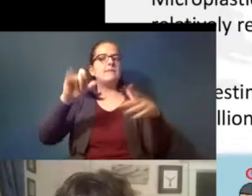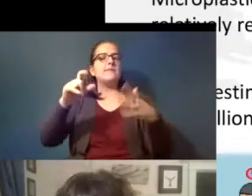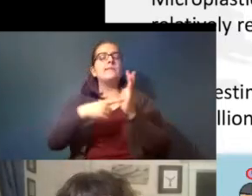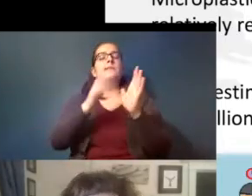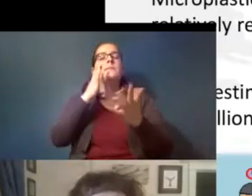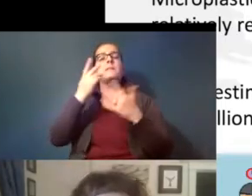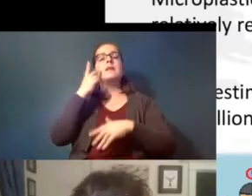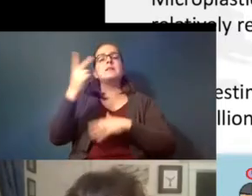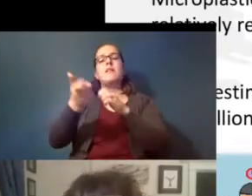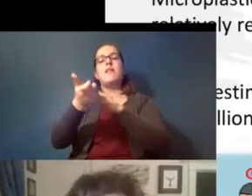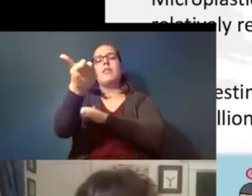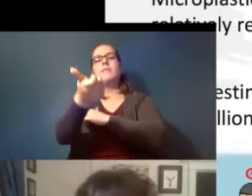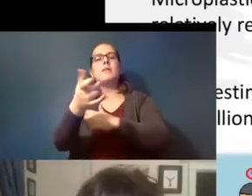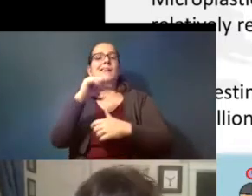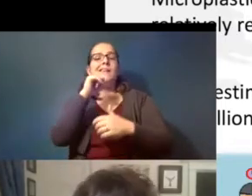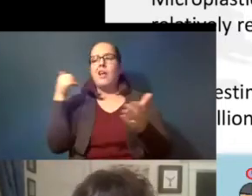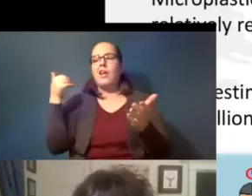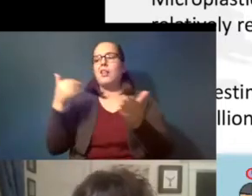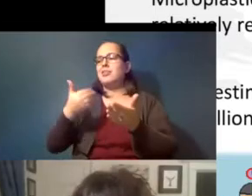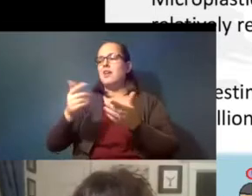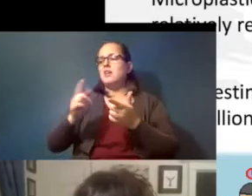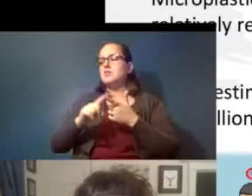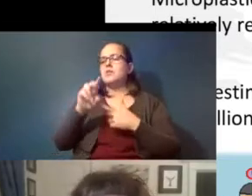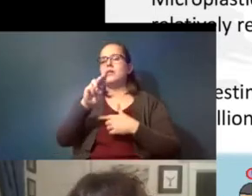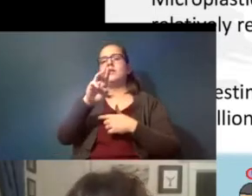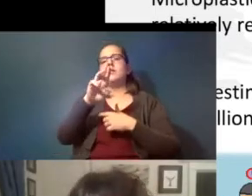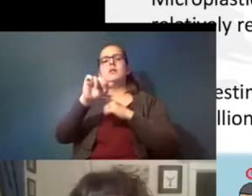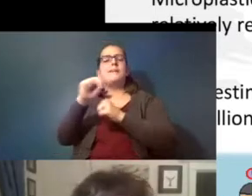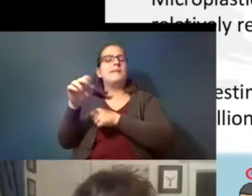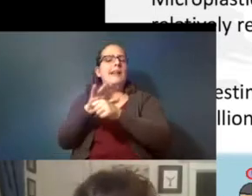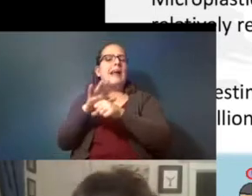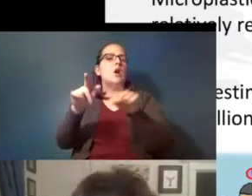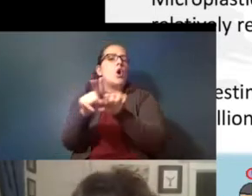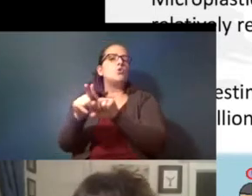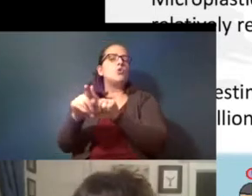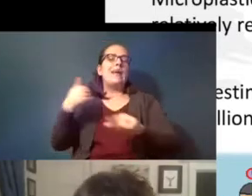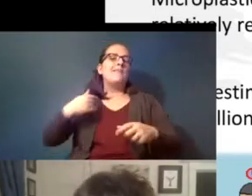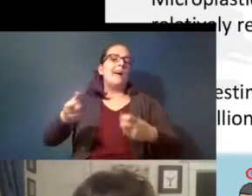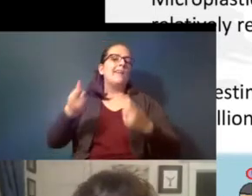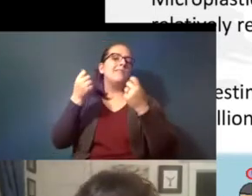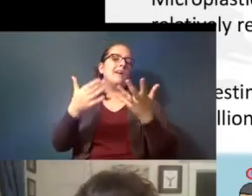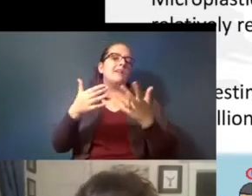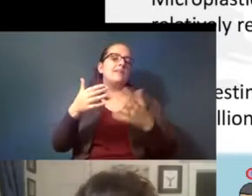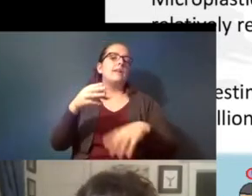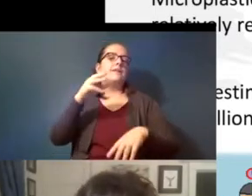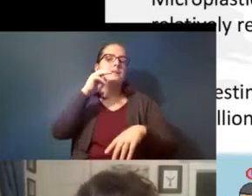not in close proximity to an urban area also having a lot of micro plastics or